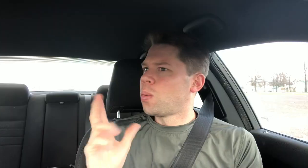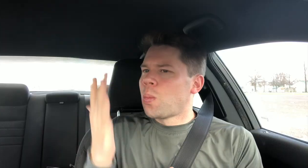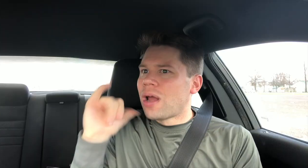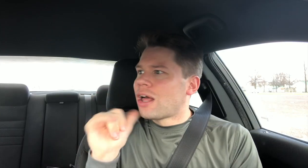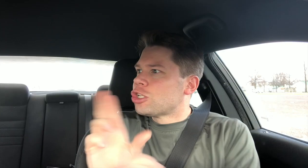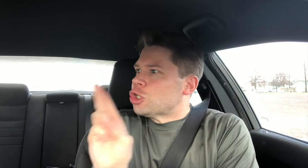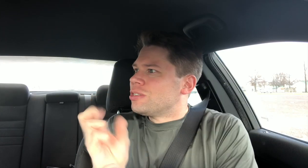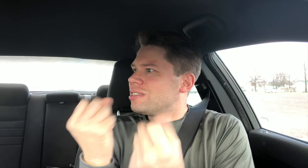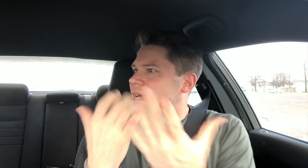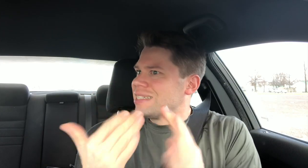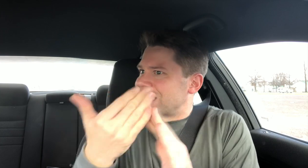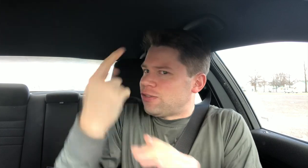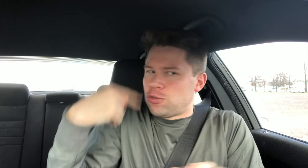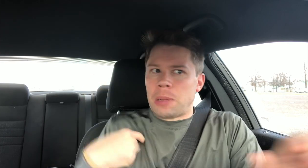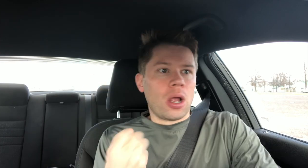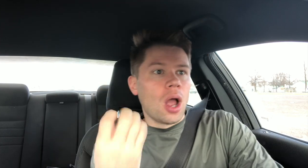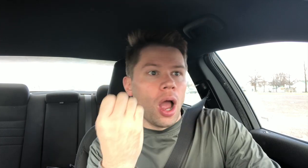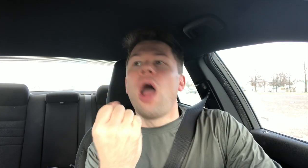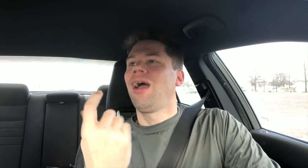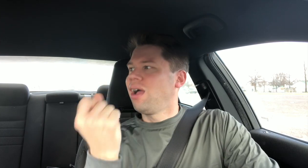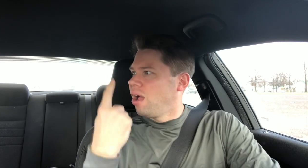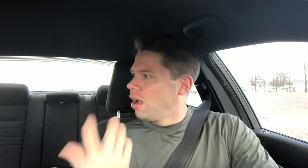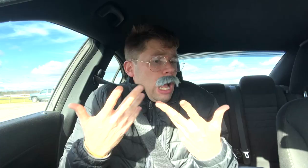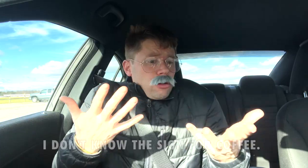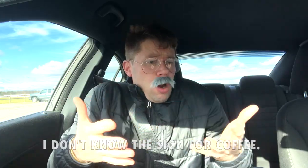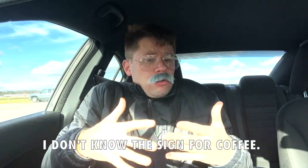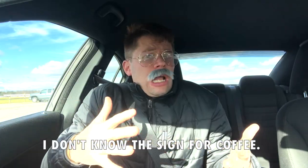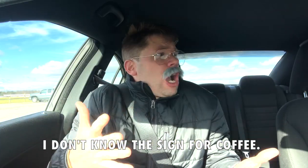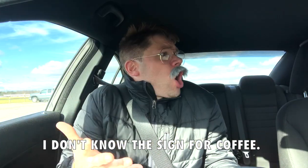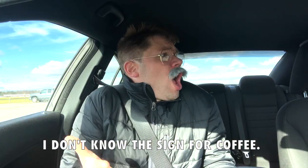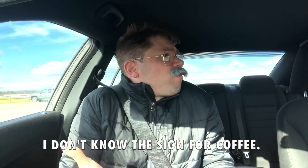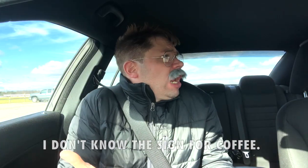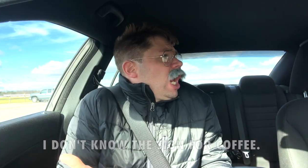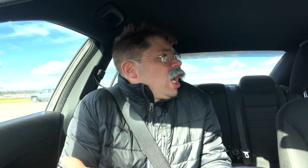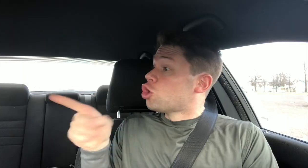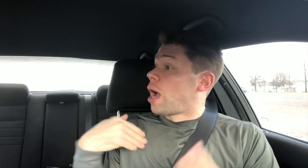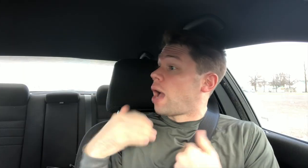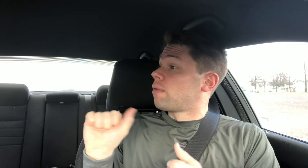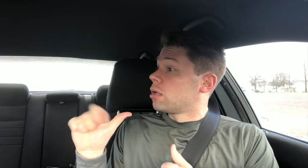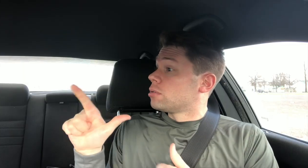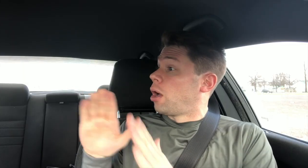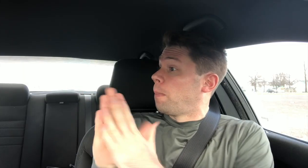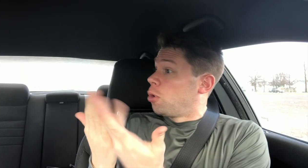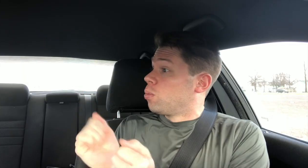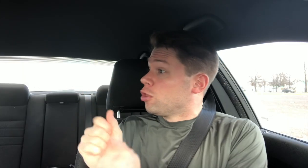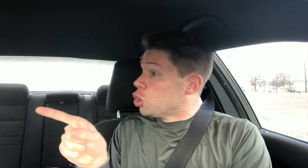WHY DON'T YOU USE SIGN THAT I CAN UNDERSTAND YOU. DO YOU HAVE ASL BOOK WITH YOU?